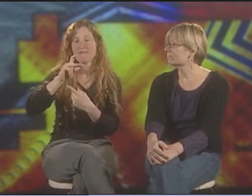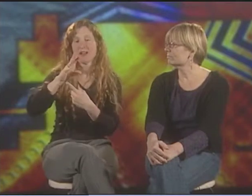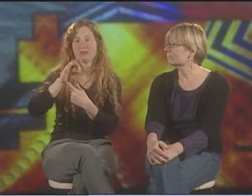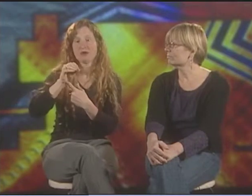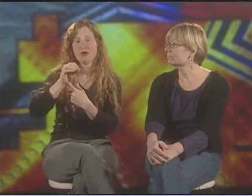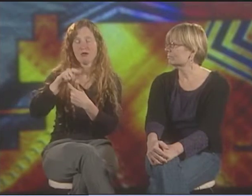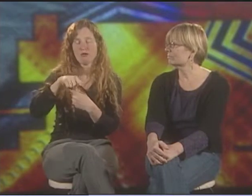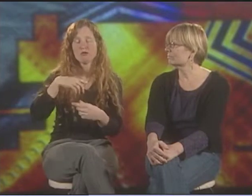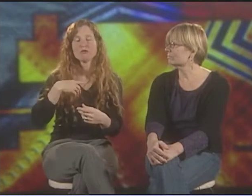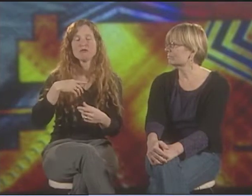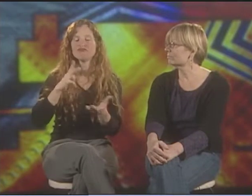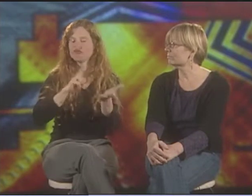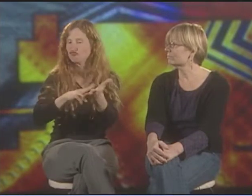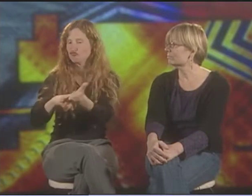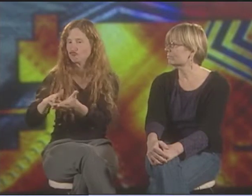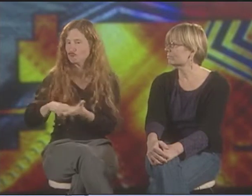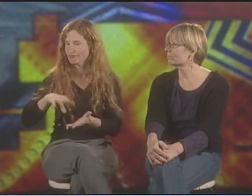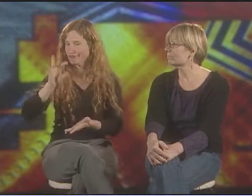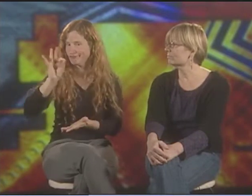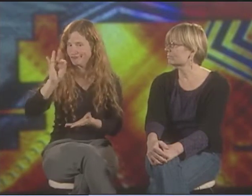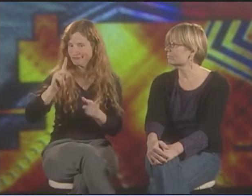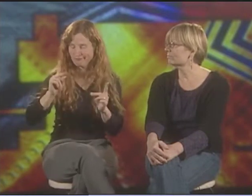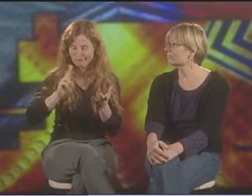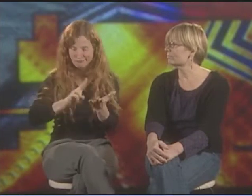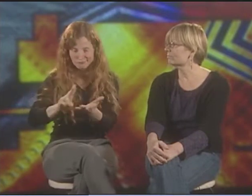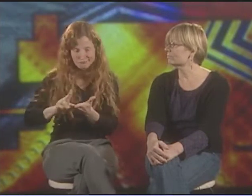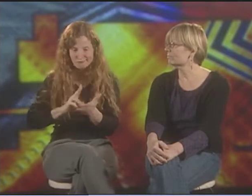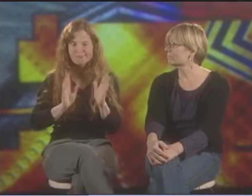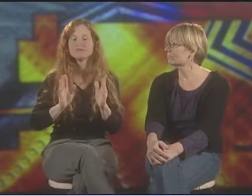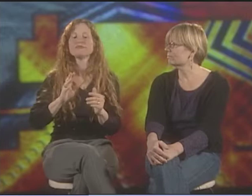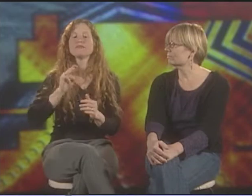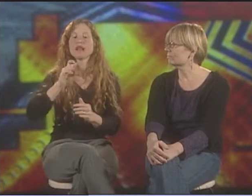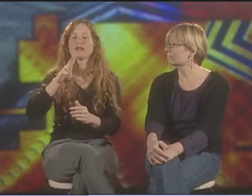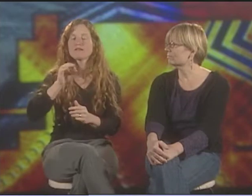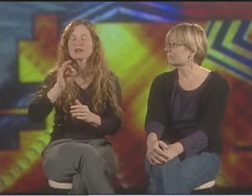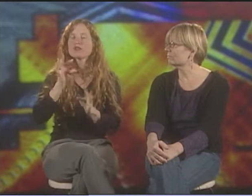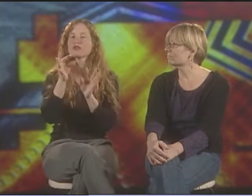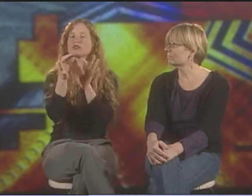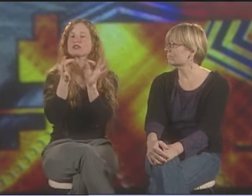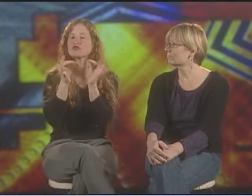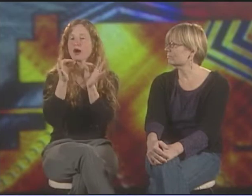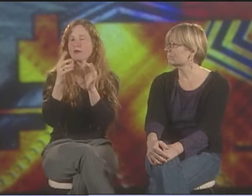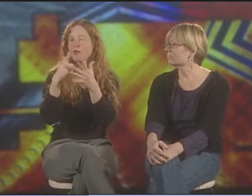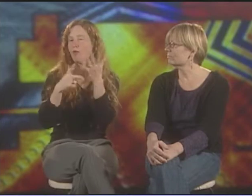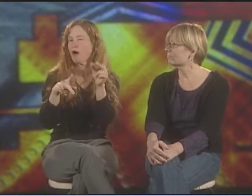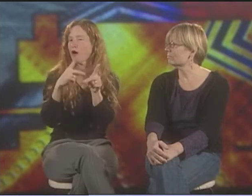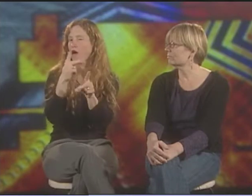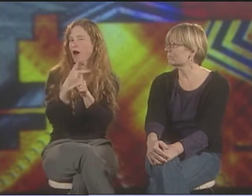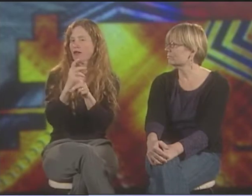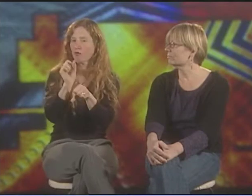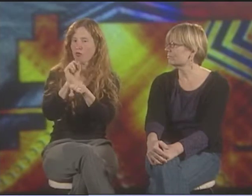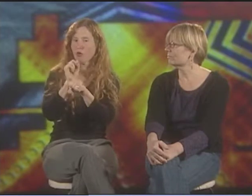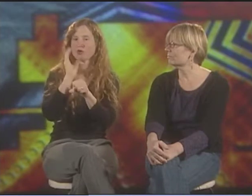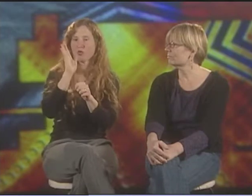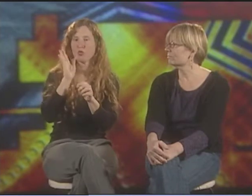THEY CREATED A MANIFESTO, AND THEY ALL SIGNED IT. SO THERE ARE 9 SIGNATORIES OF THAT.